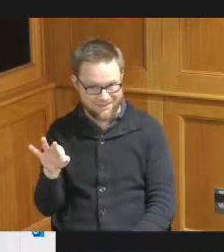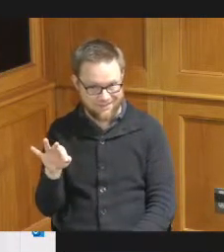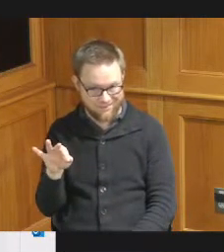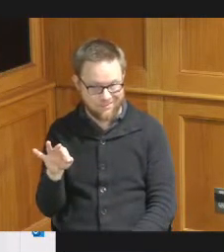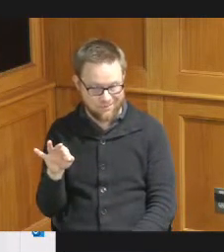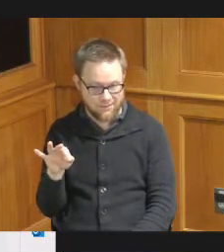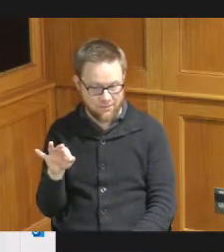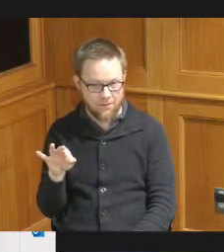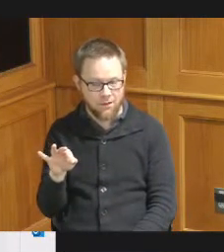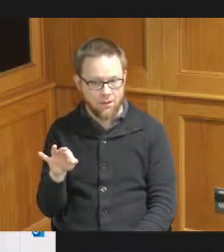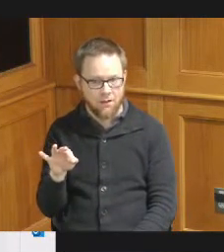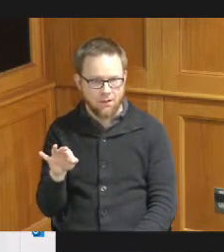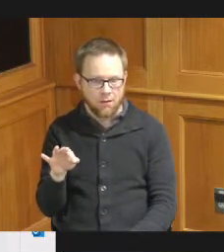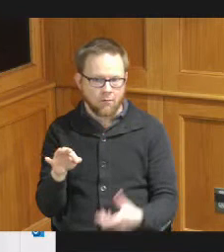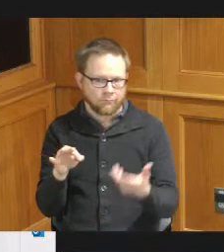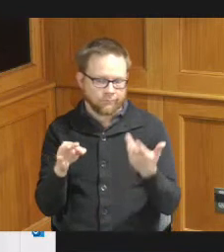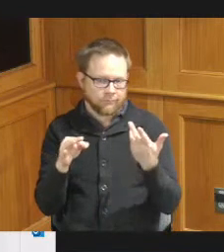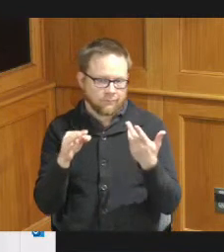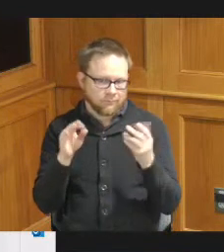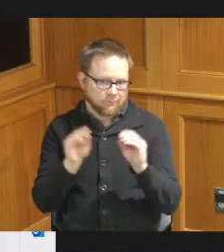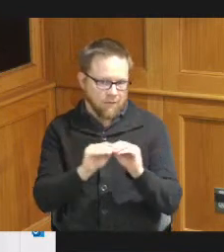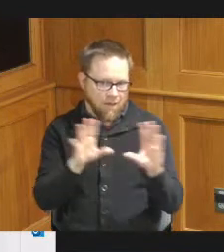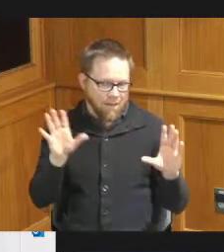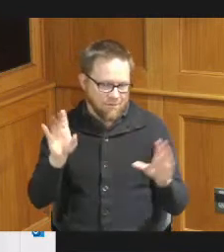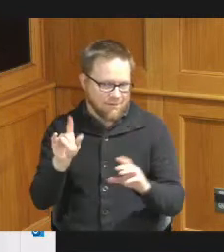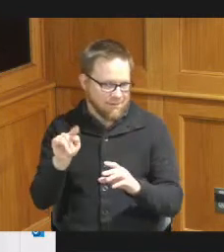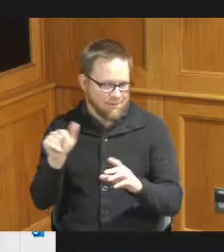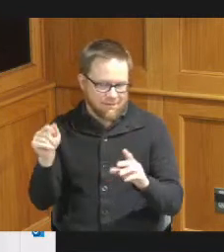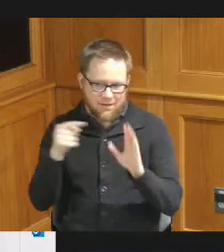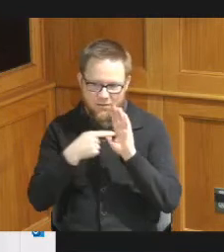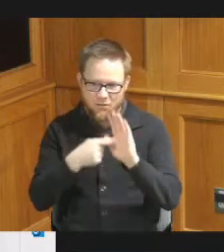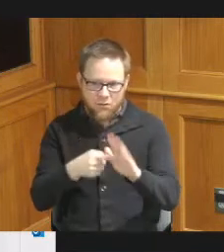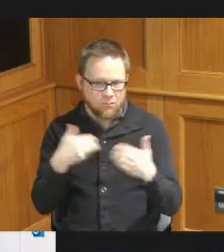and as you can imagine the data shows that there is an insufficient number of shelters